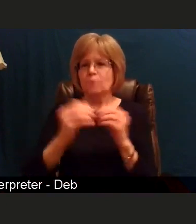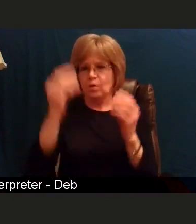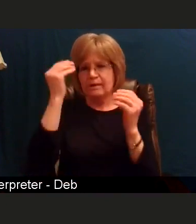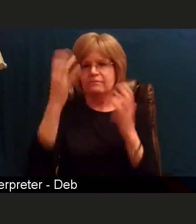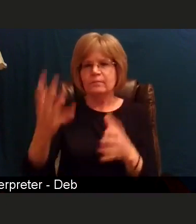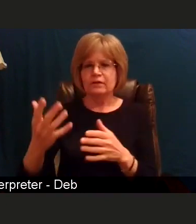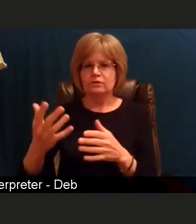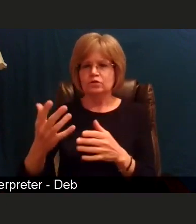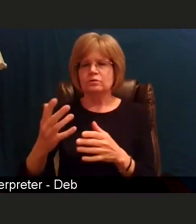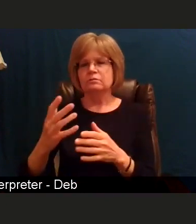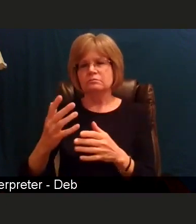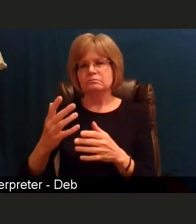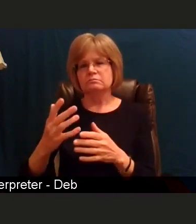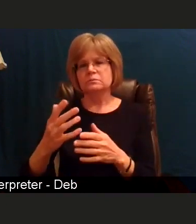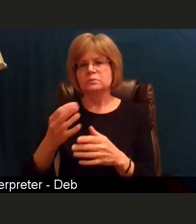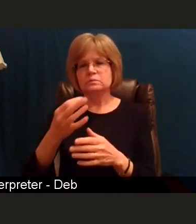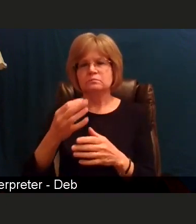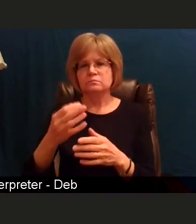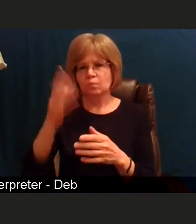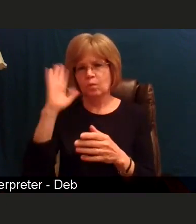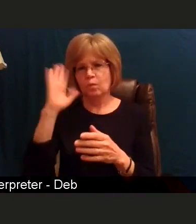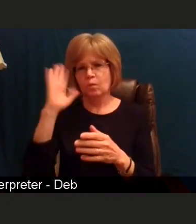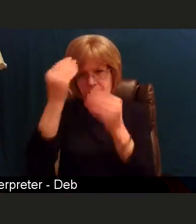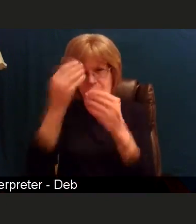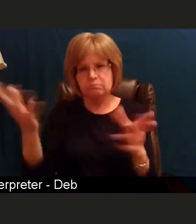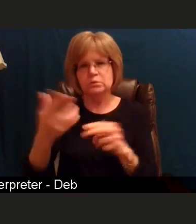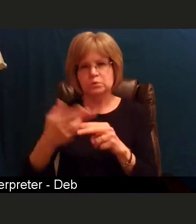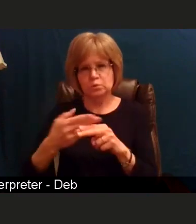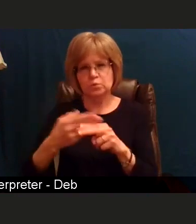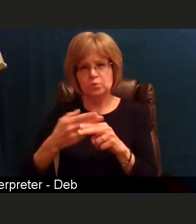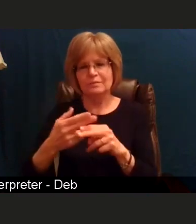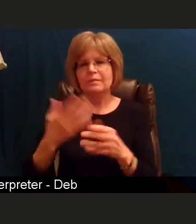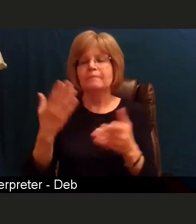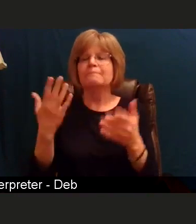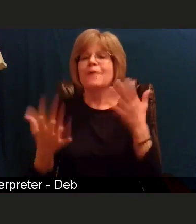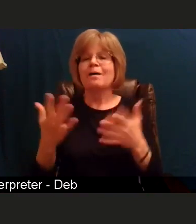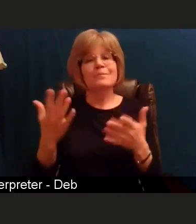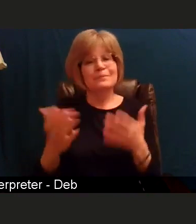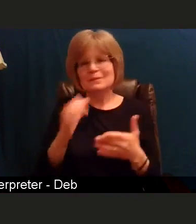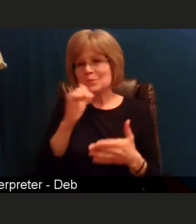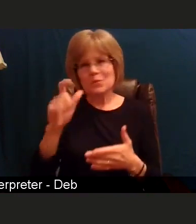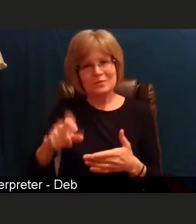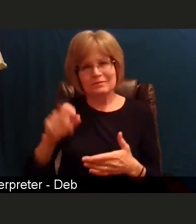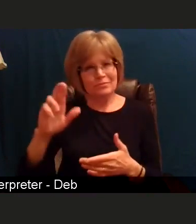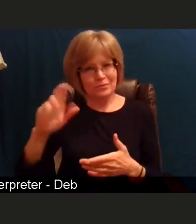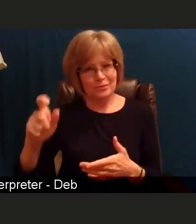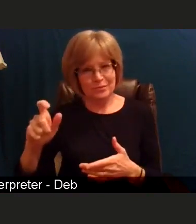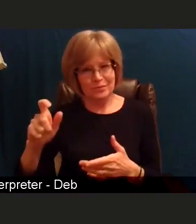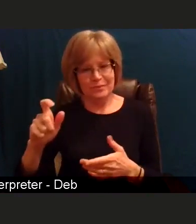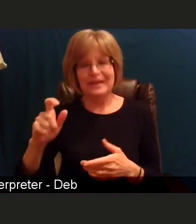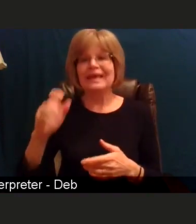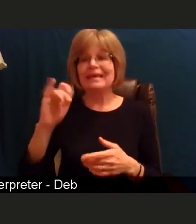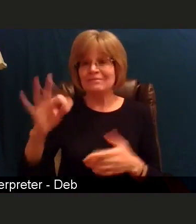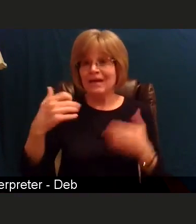but for right now, it will likely not need a prescription, but if you do have a local primary care physician